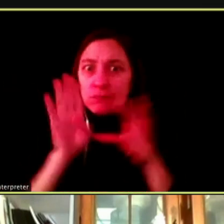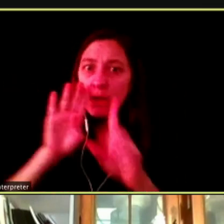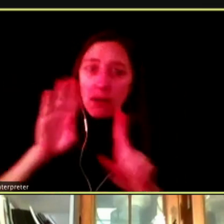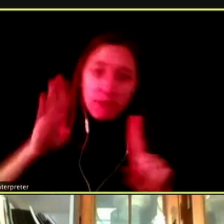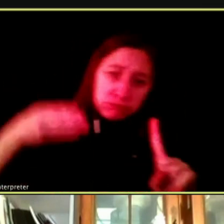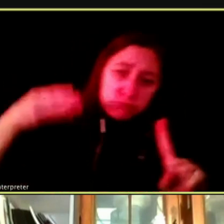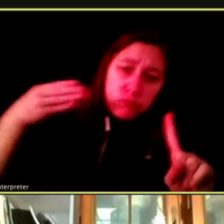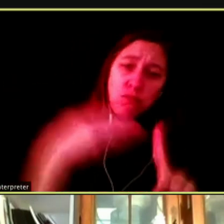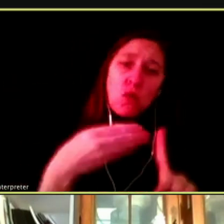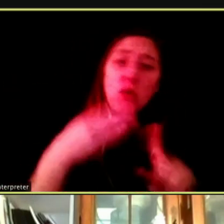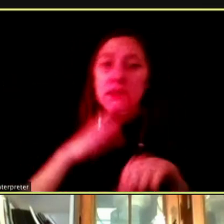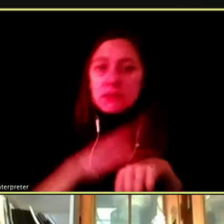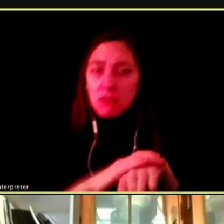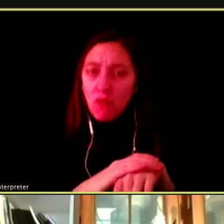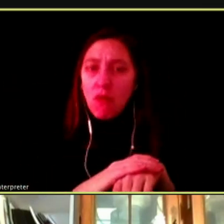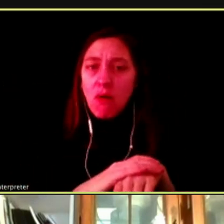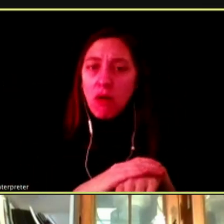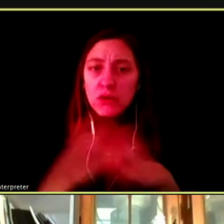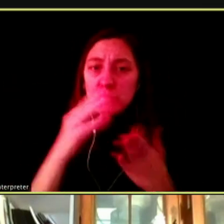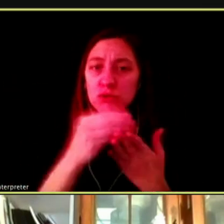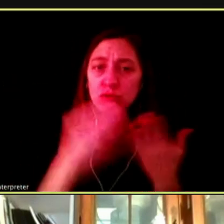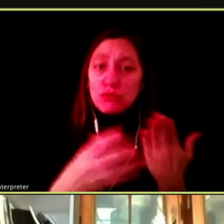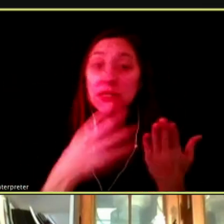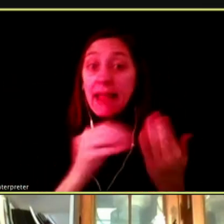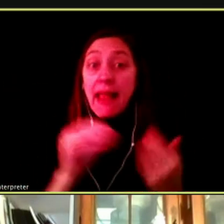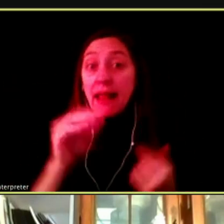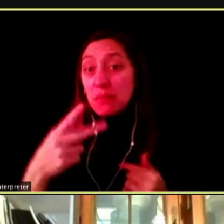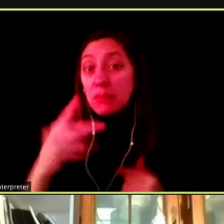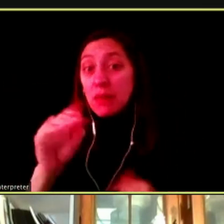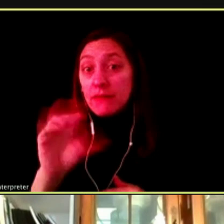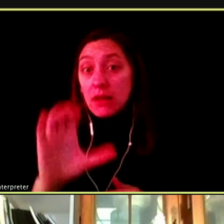OF PEOPLE OF COLOR? I CAN TAKE THIS ONE.